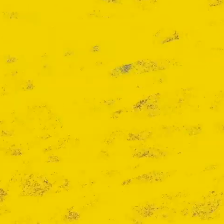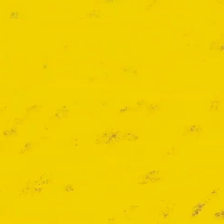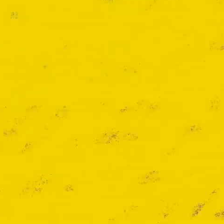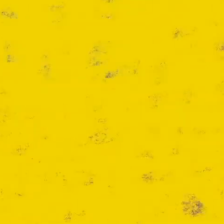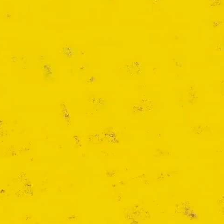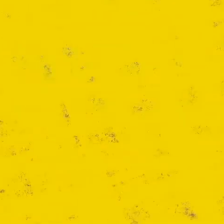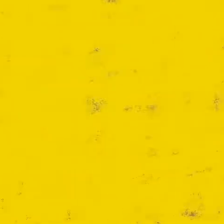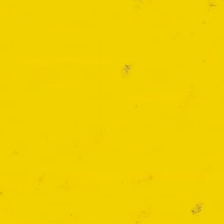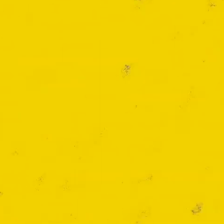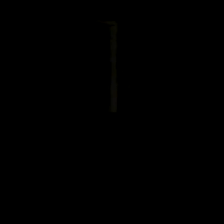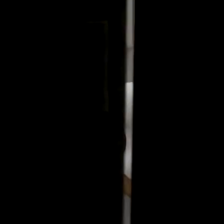part 1